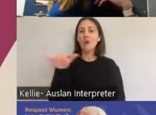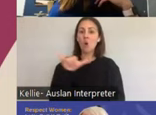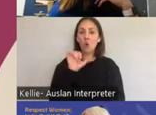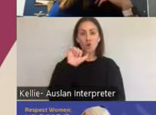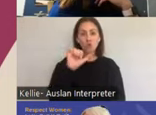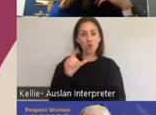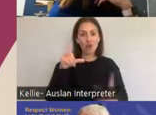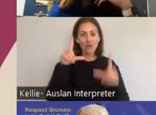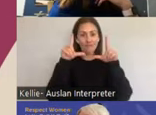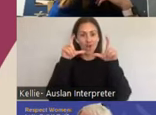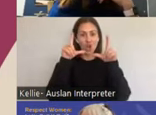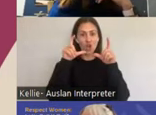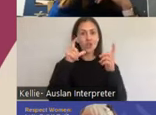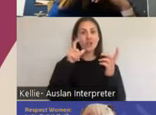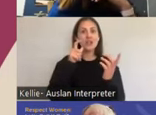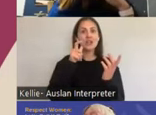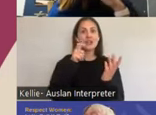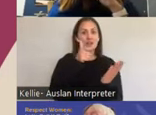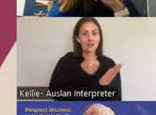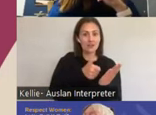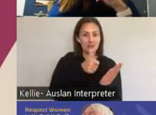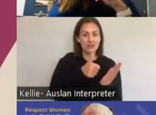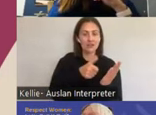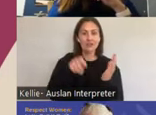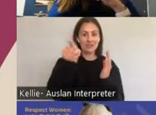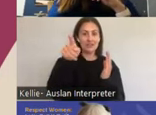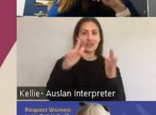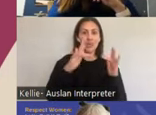grab your camera out and I've just got this is a website that actually shows you